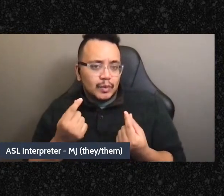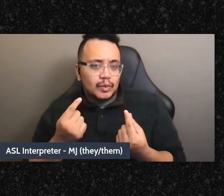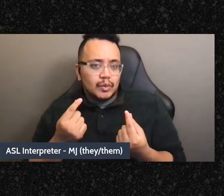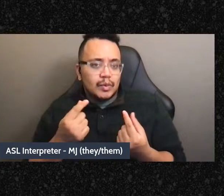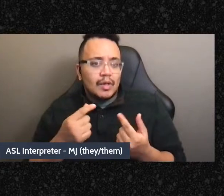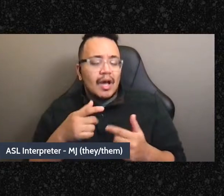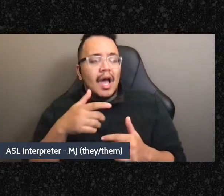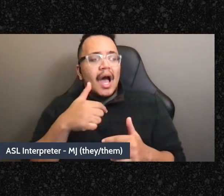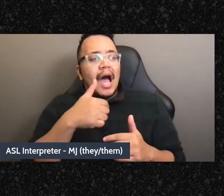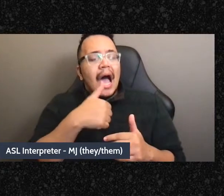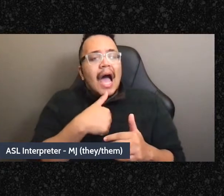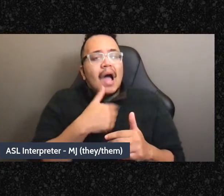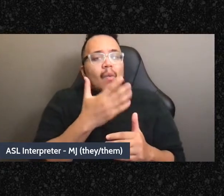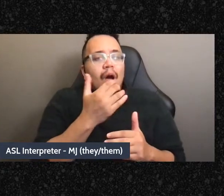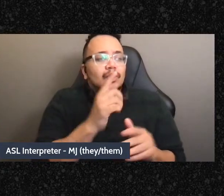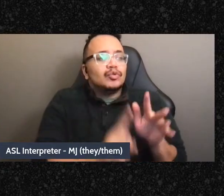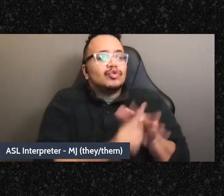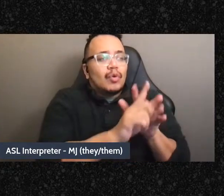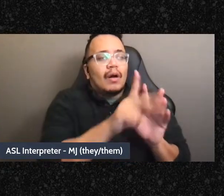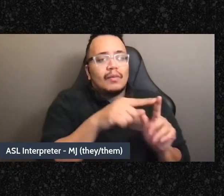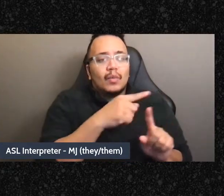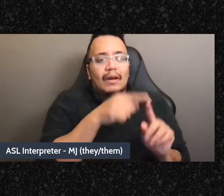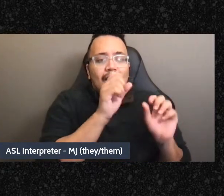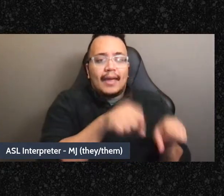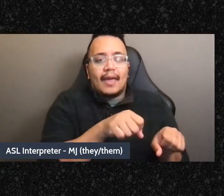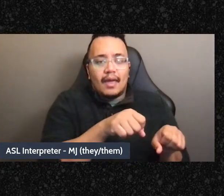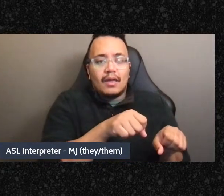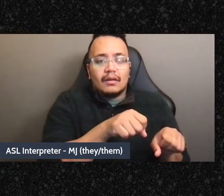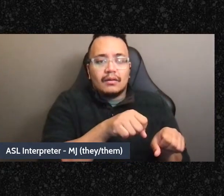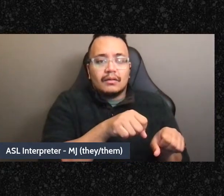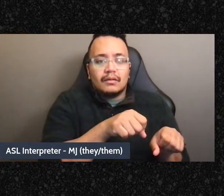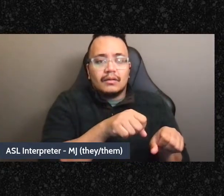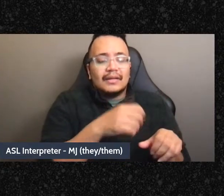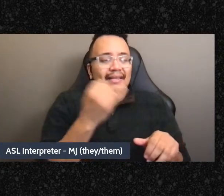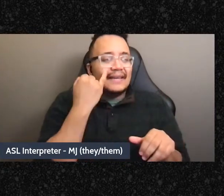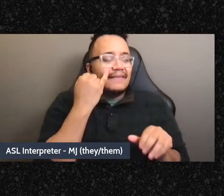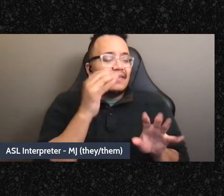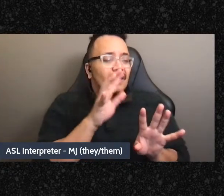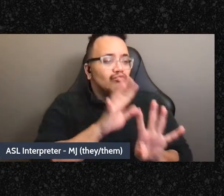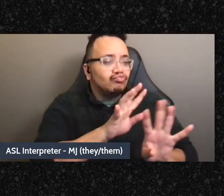in but I want to show up when the when the raids happen and help pack people up and stand between